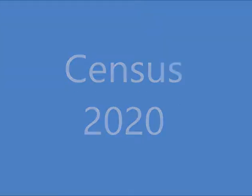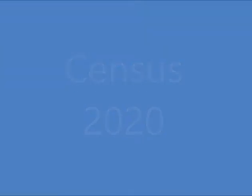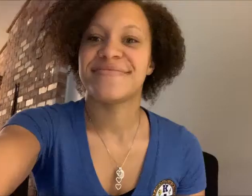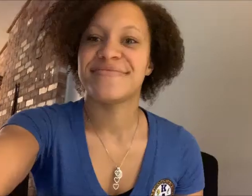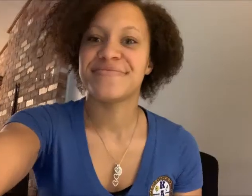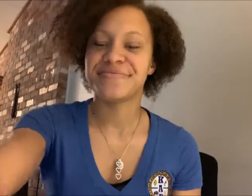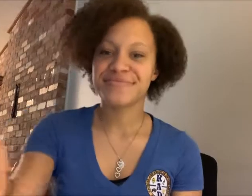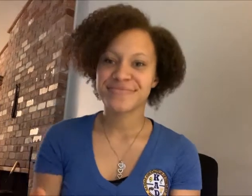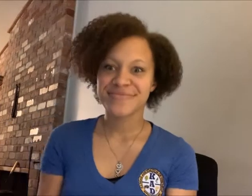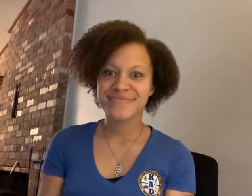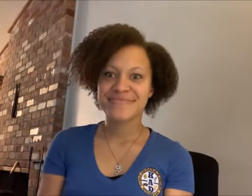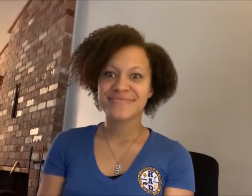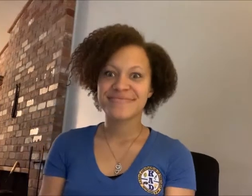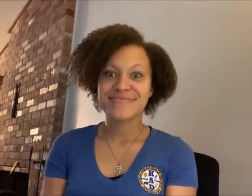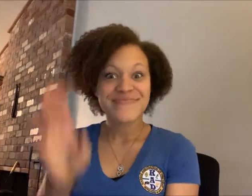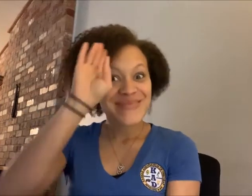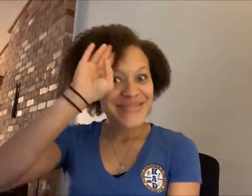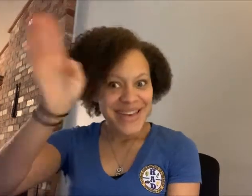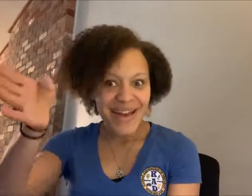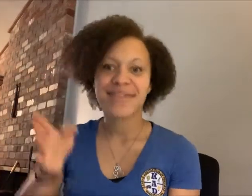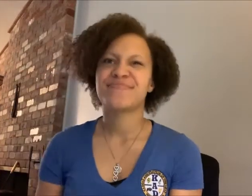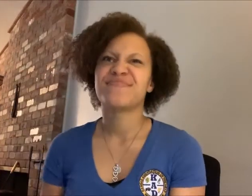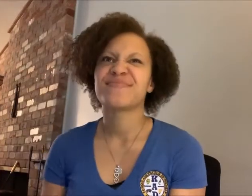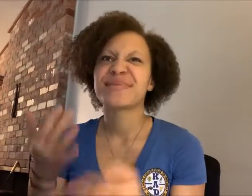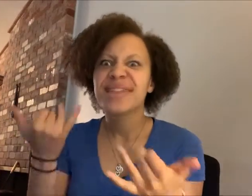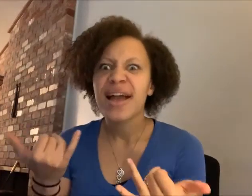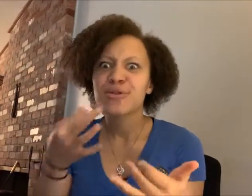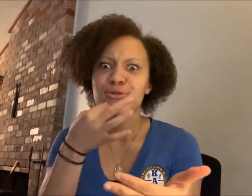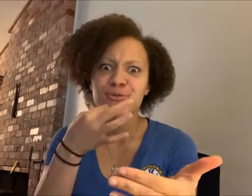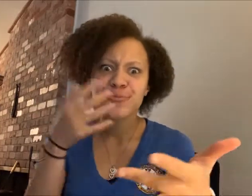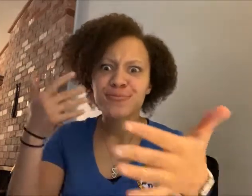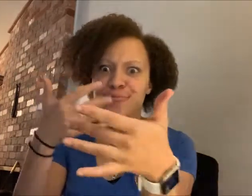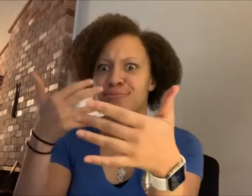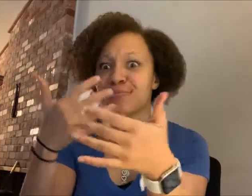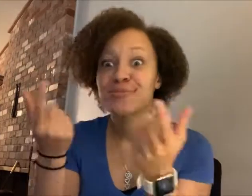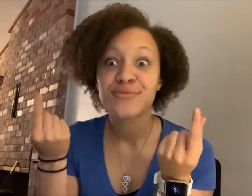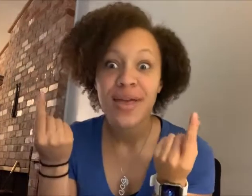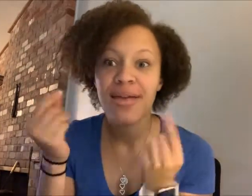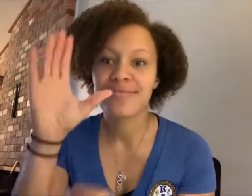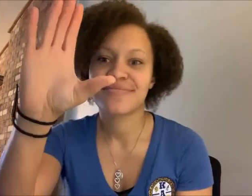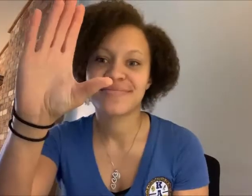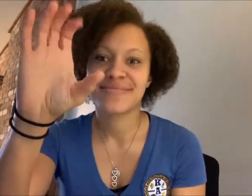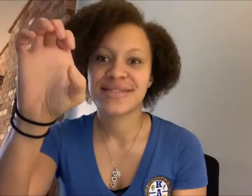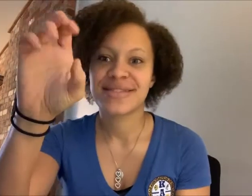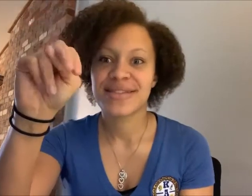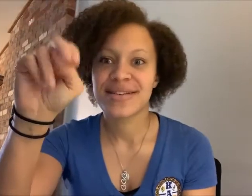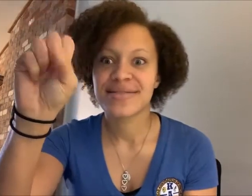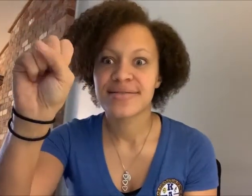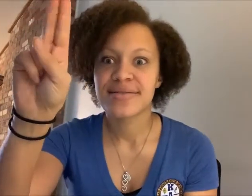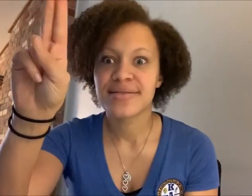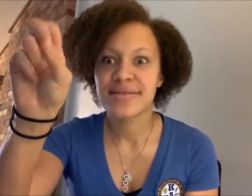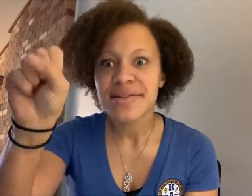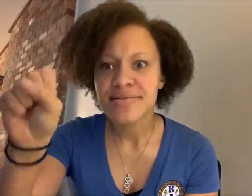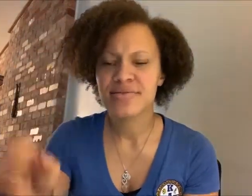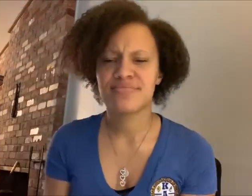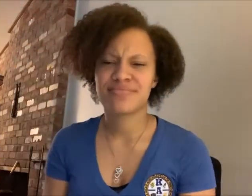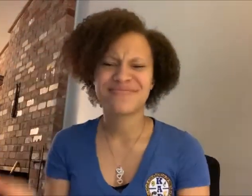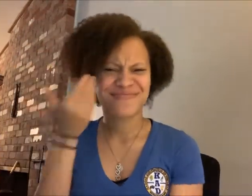Hello, it’s almost time for census.